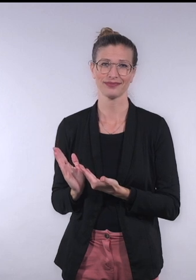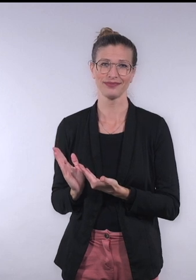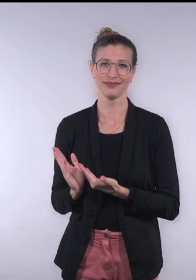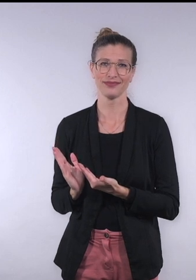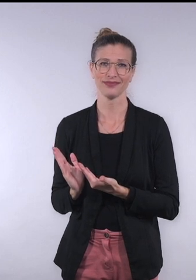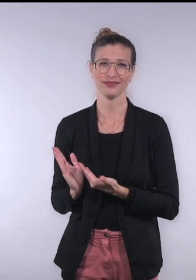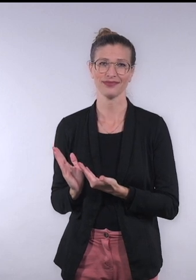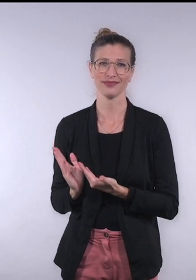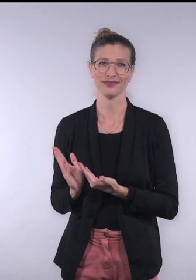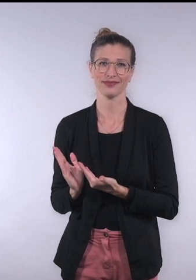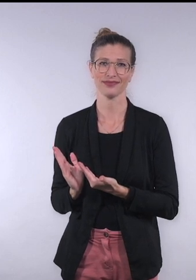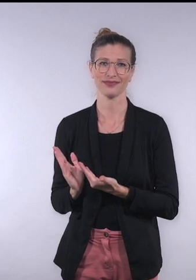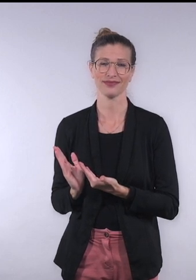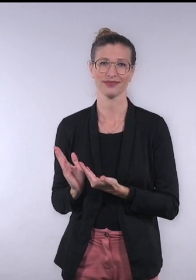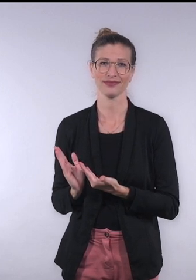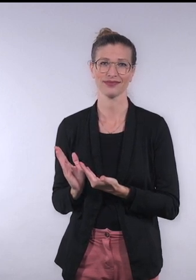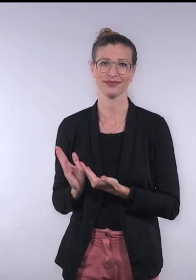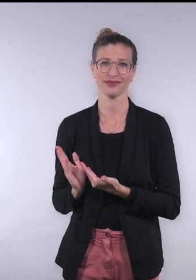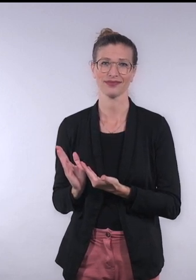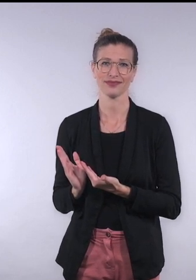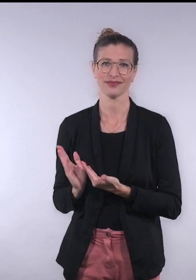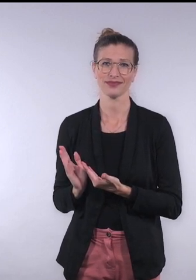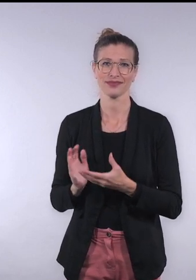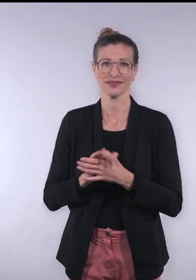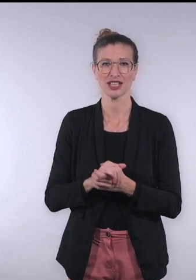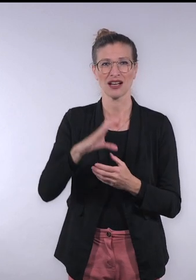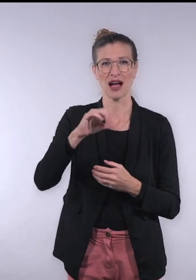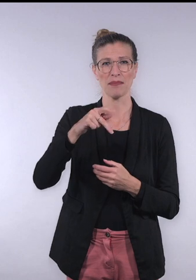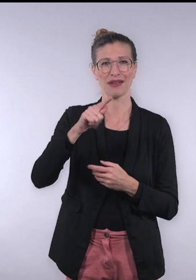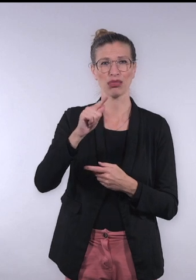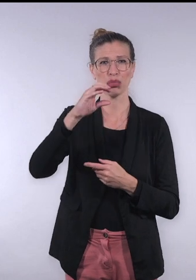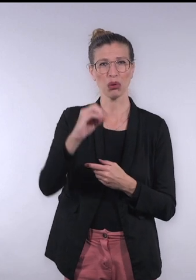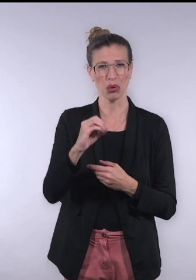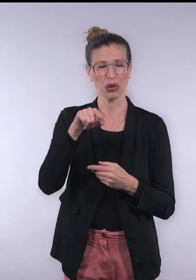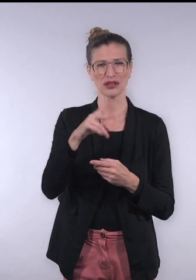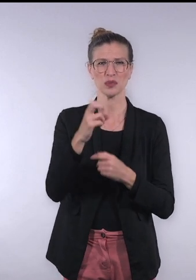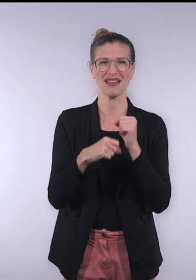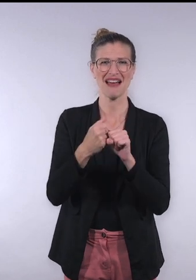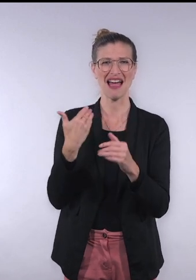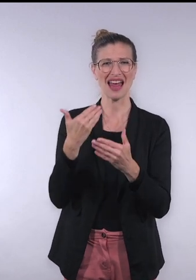Co-Founder and Senior Director Internationalization. Capito has been working for more than 20 years